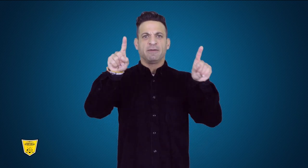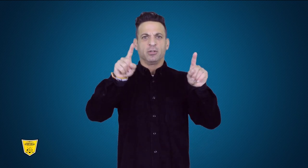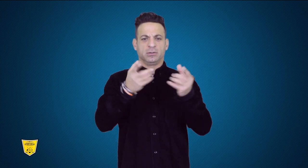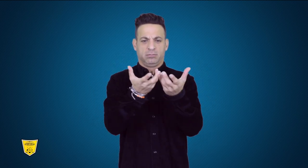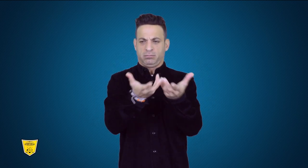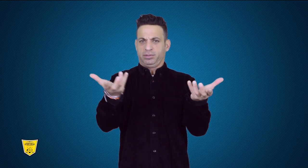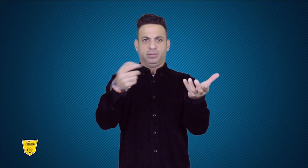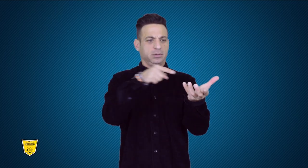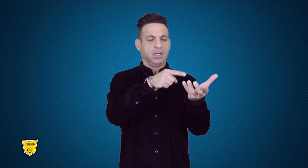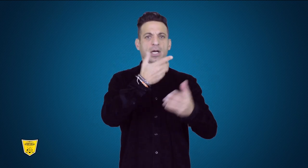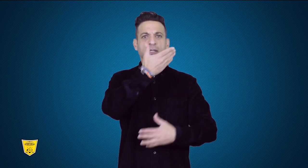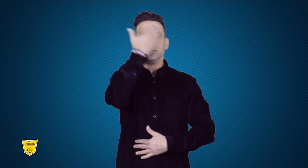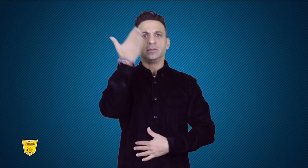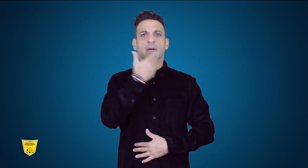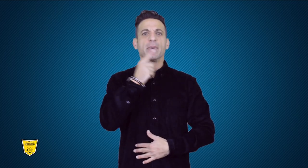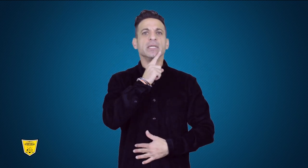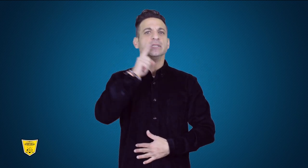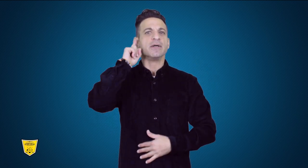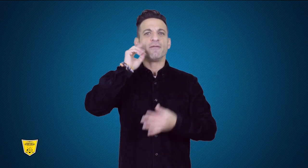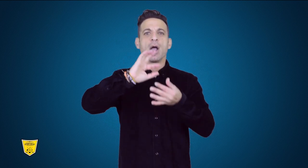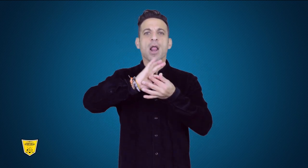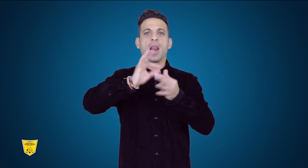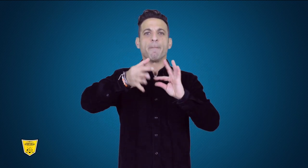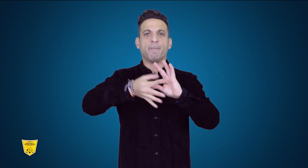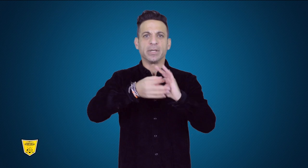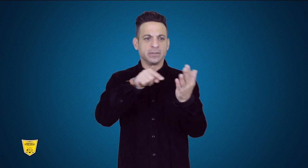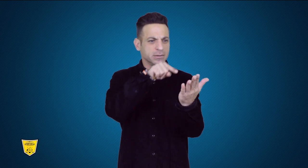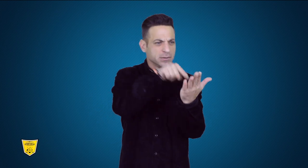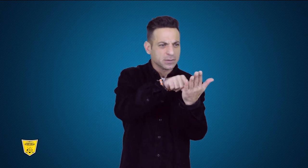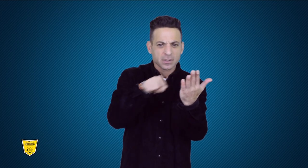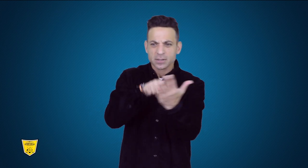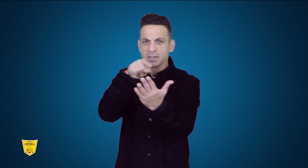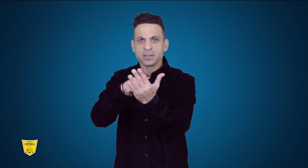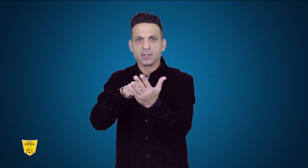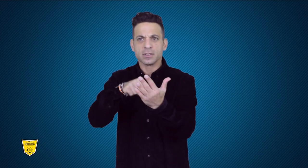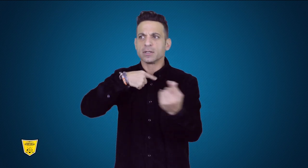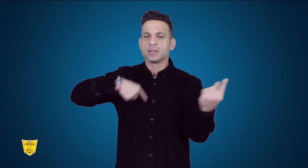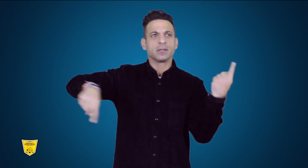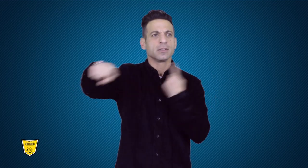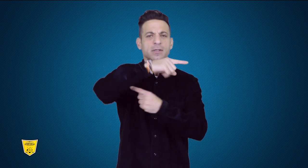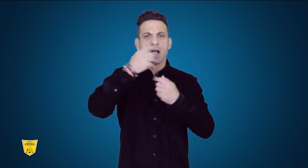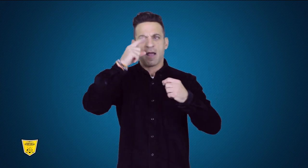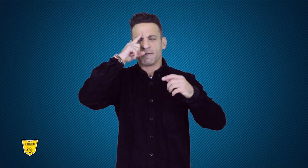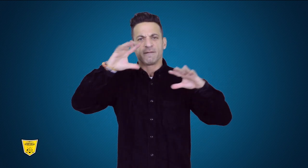was organized and there were two different dates for Summer Deaflympics